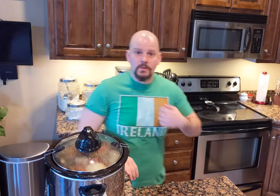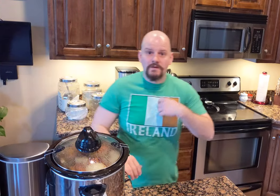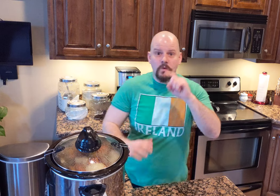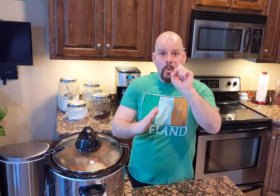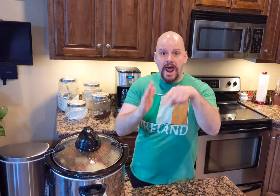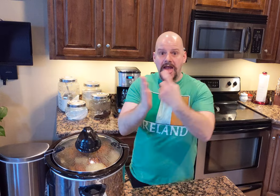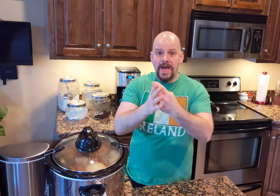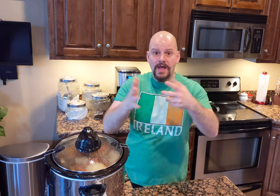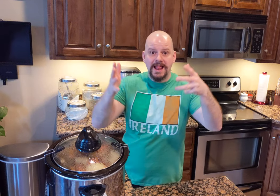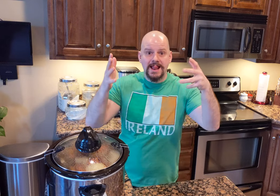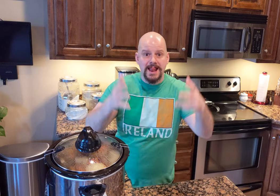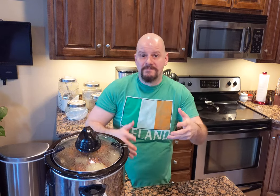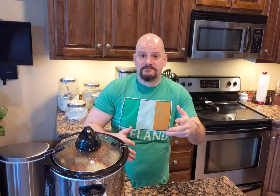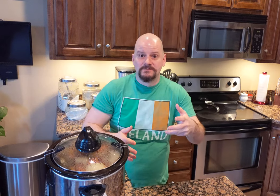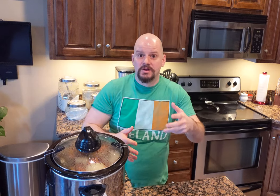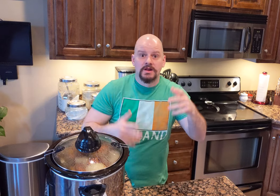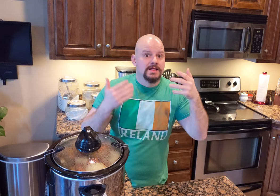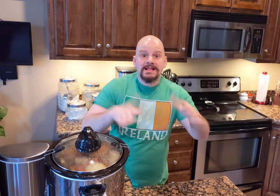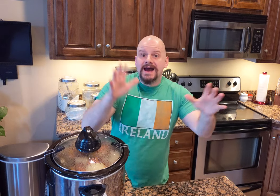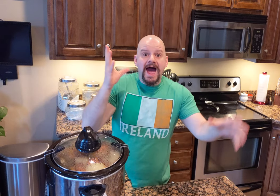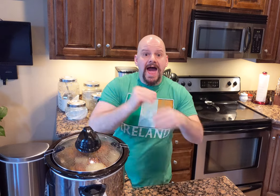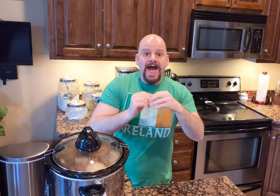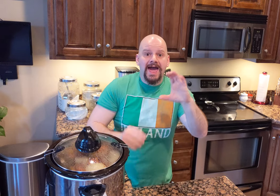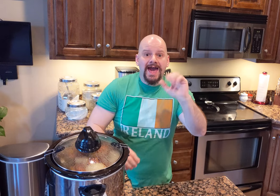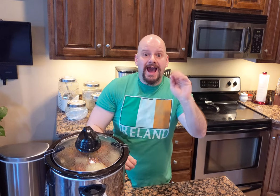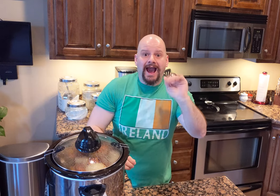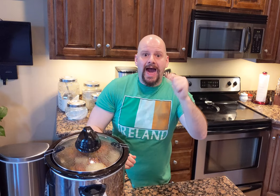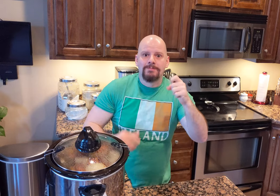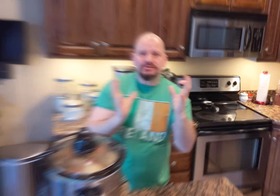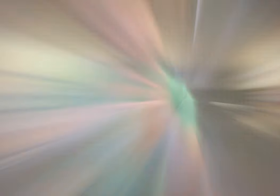One more hour! Let's add cabbage!